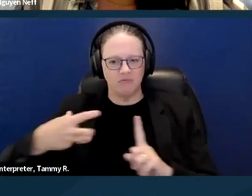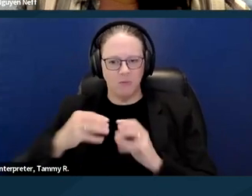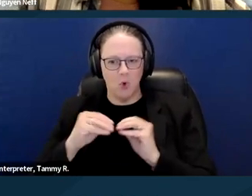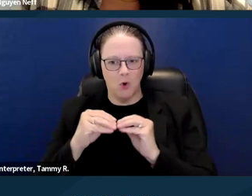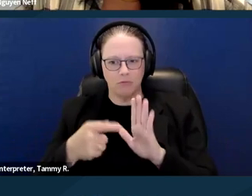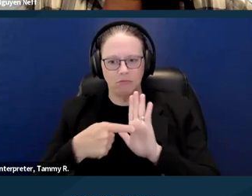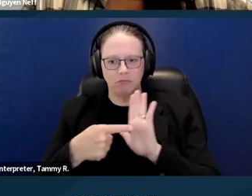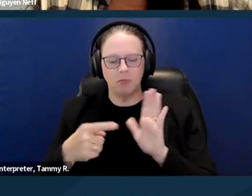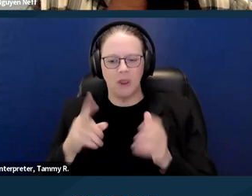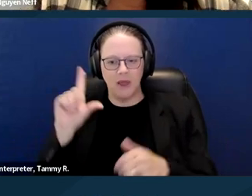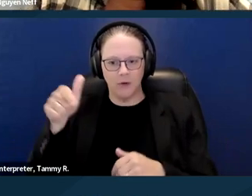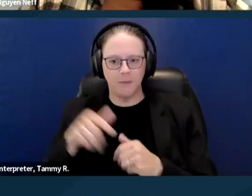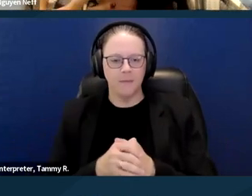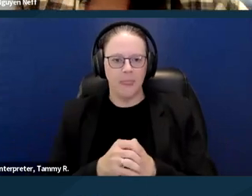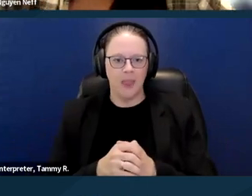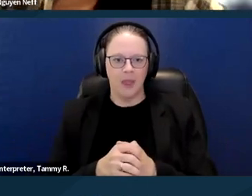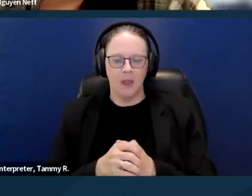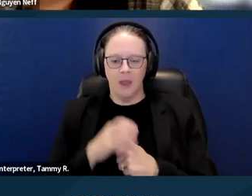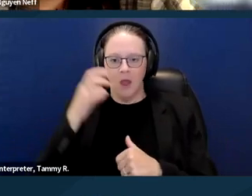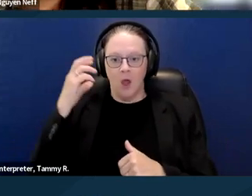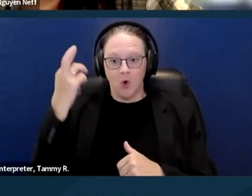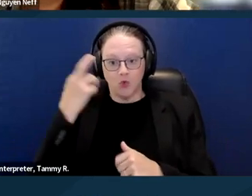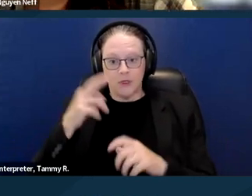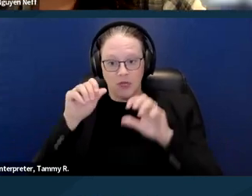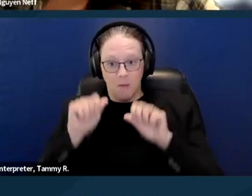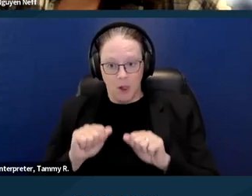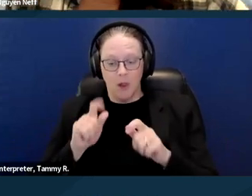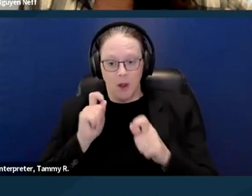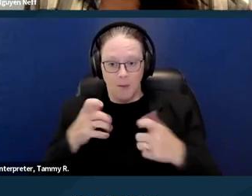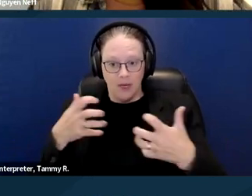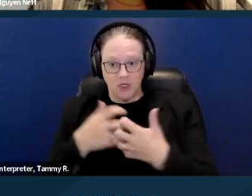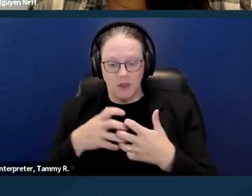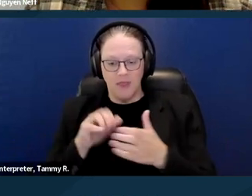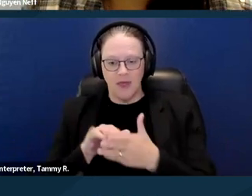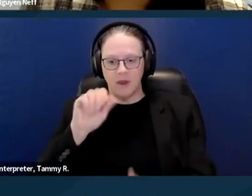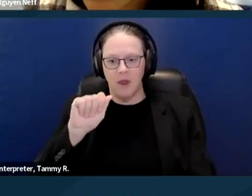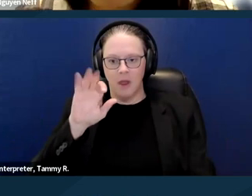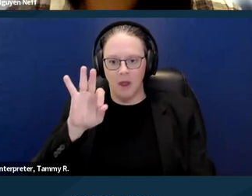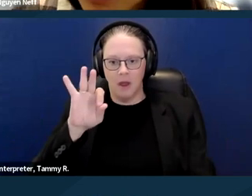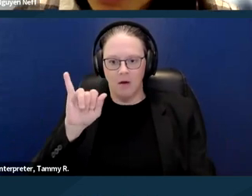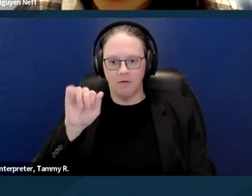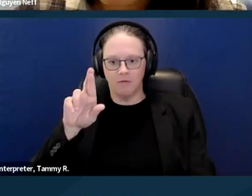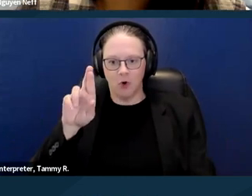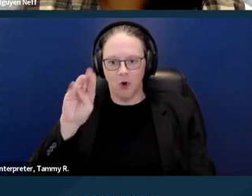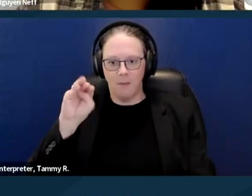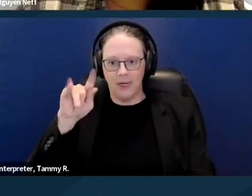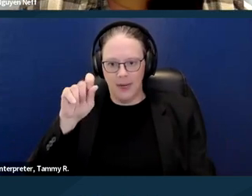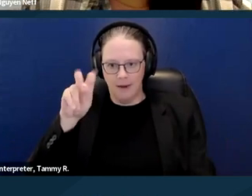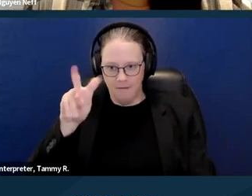So a reasonable accommodation is an affirmative obligation. So it's not sort of discretionary to the landlord,